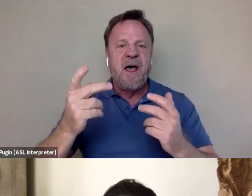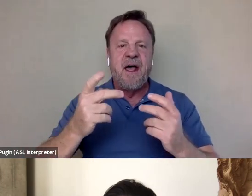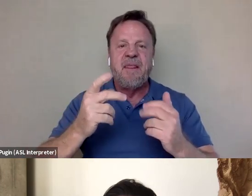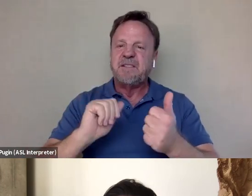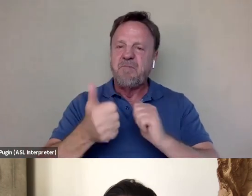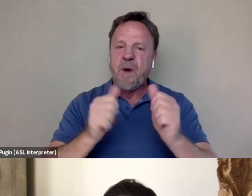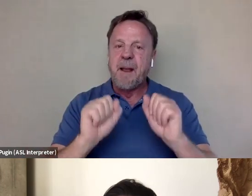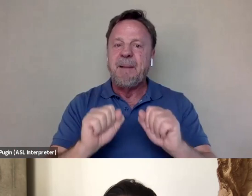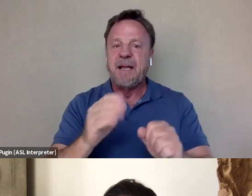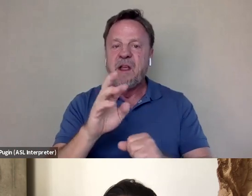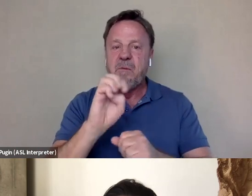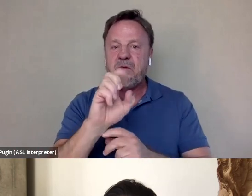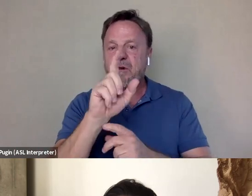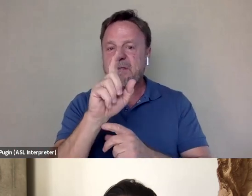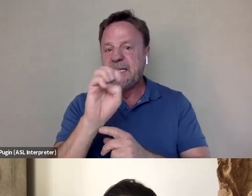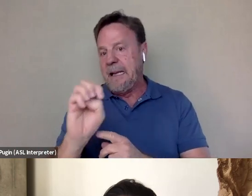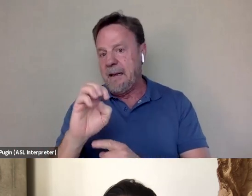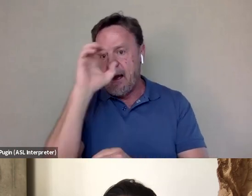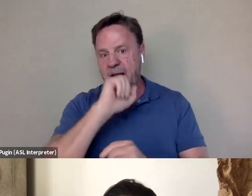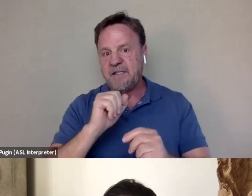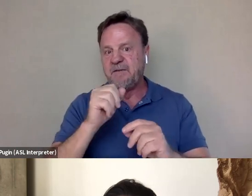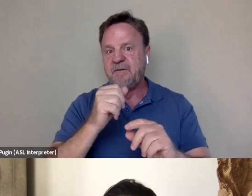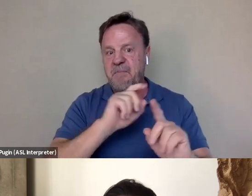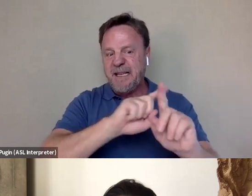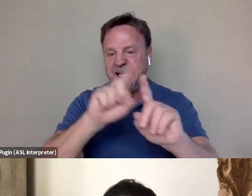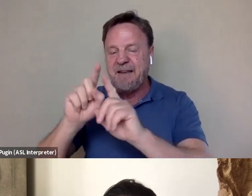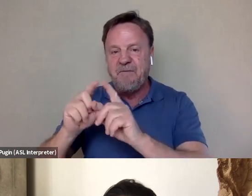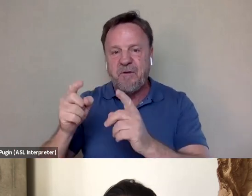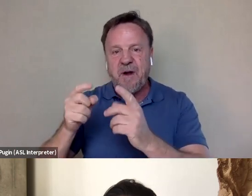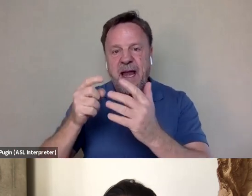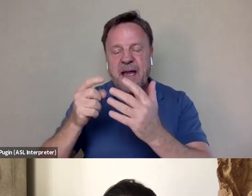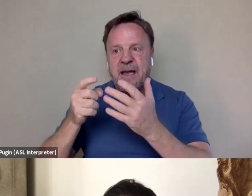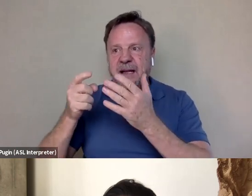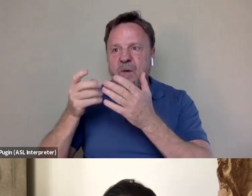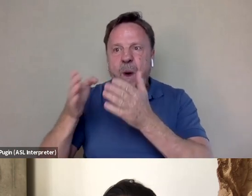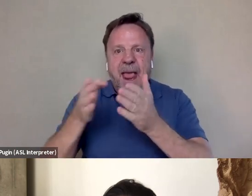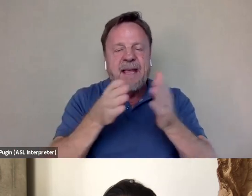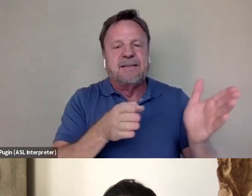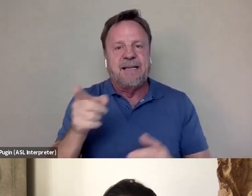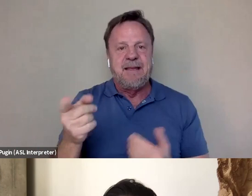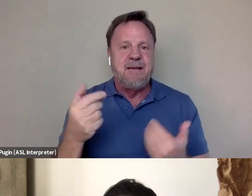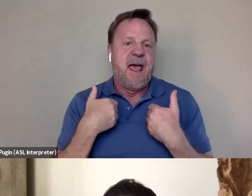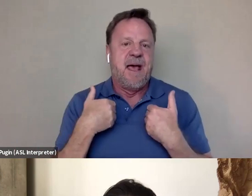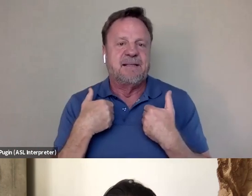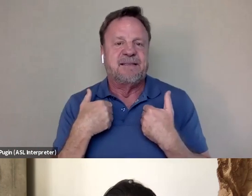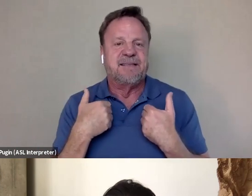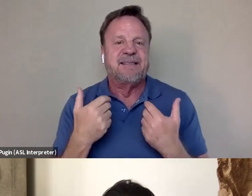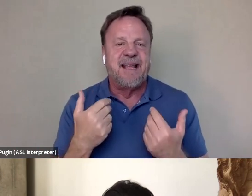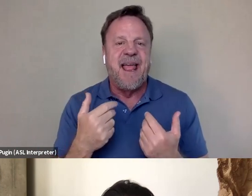of Bruce Lee, I suppose, from all the many different facets that he has. And yeah, we're in from day one.